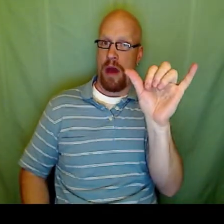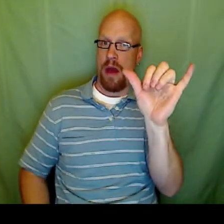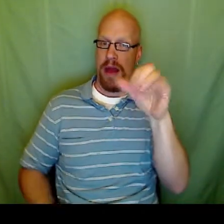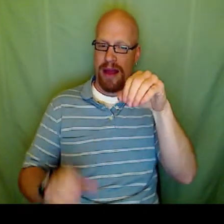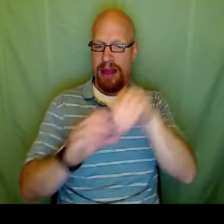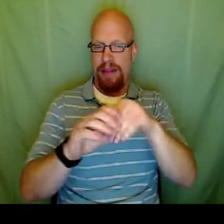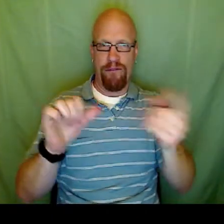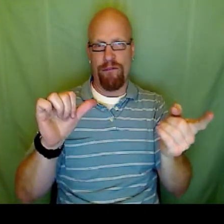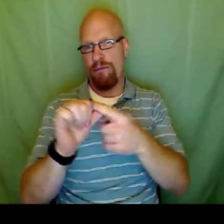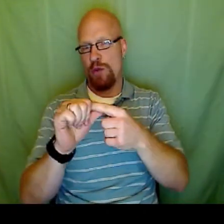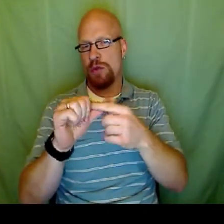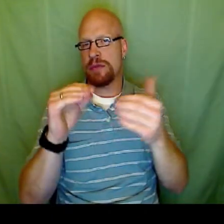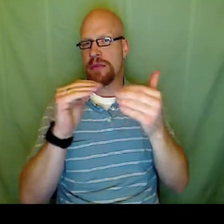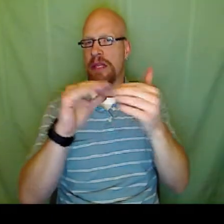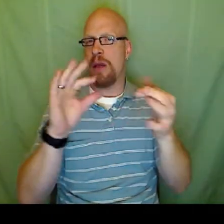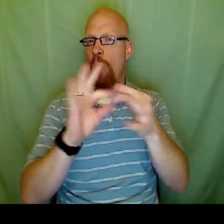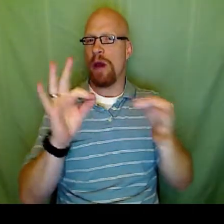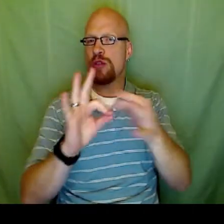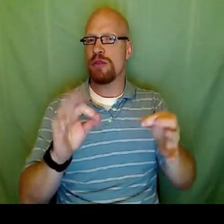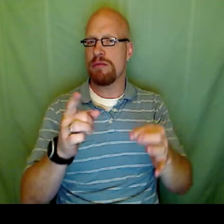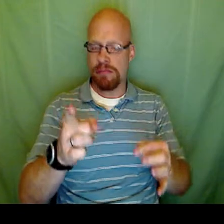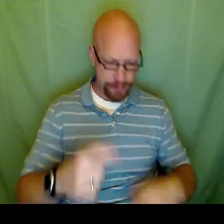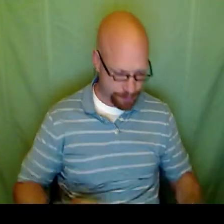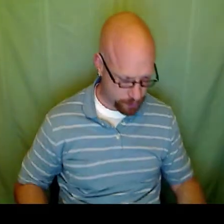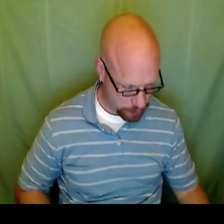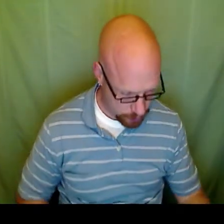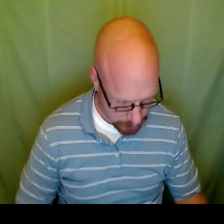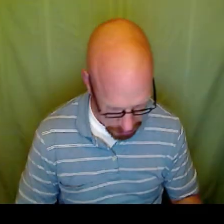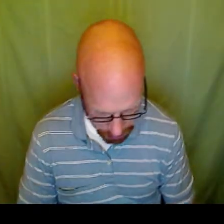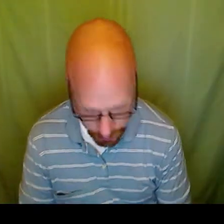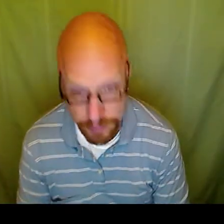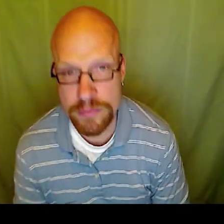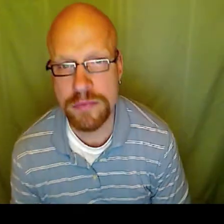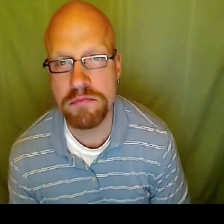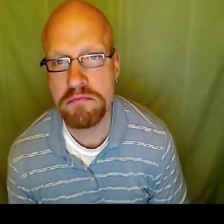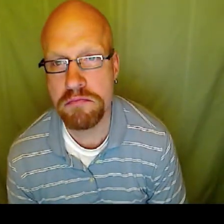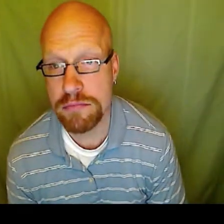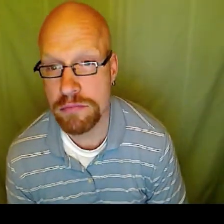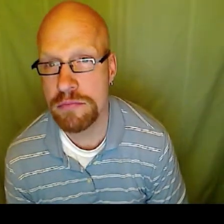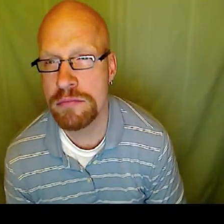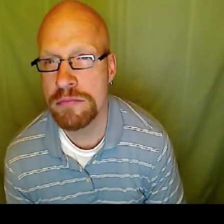You know I think the first equation with the y variable is our best choice.